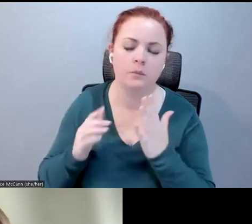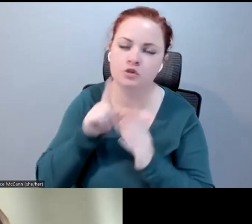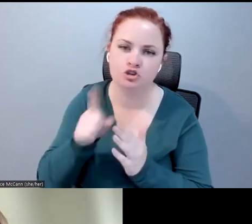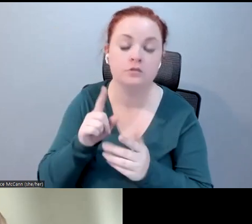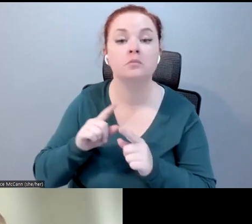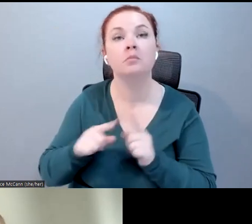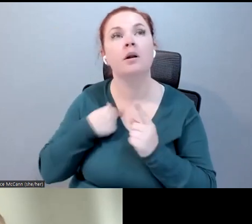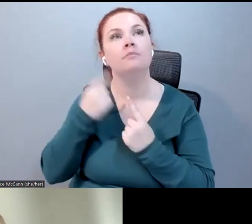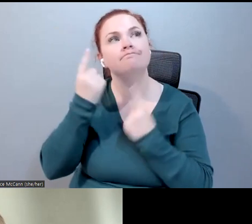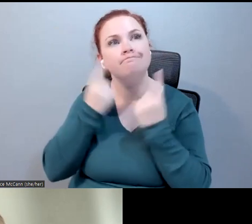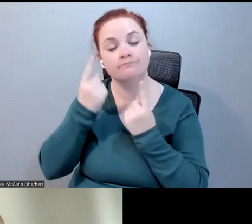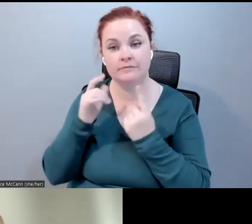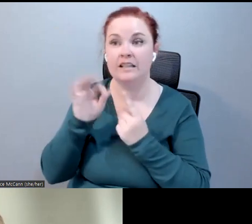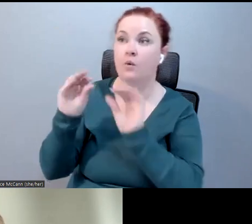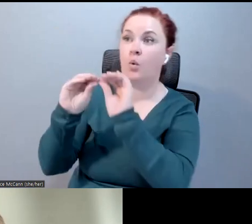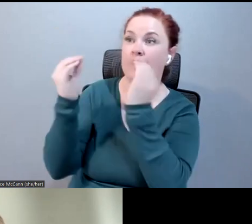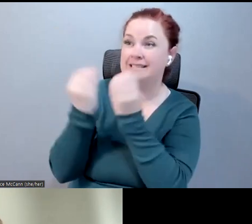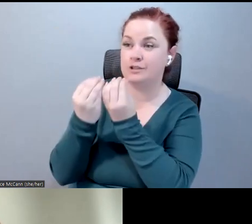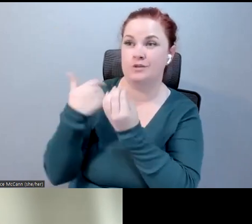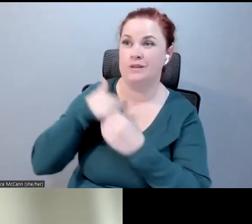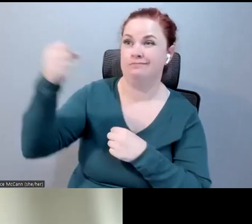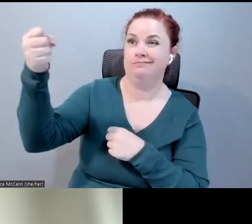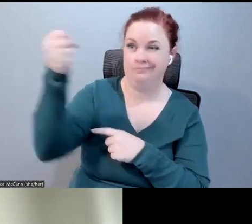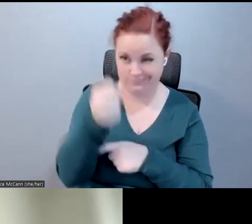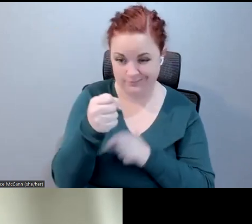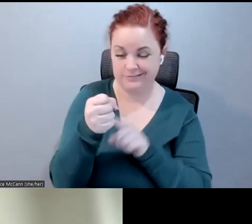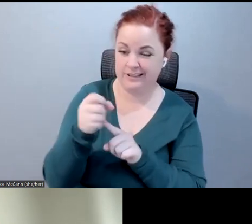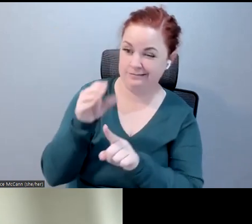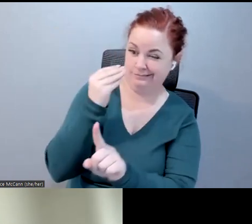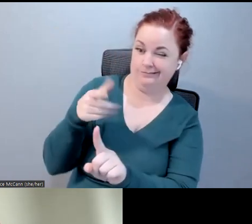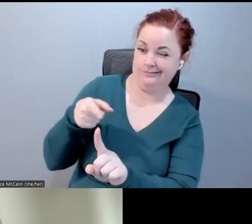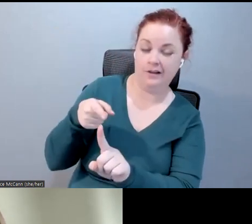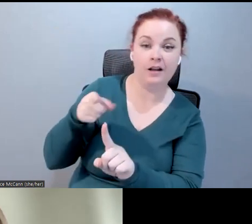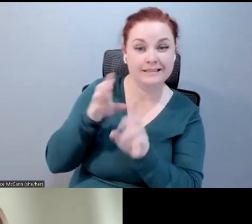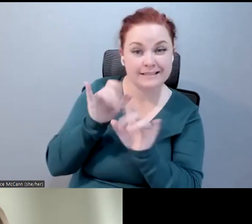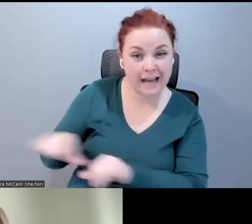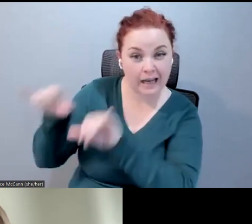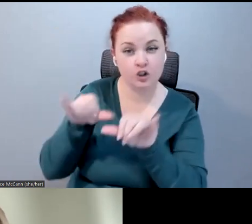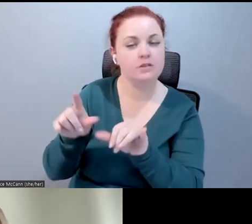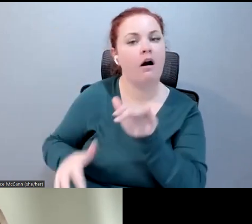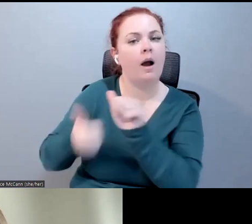organizations and reach out and say we need to update the standards or create a new one, what organizations do you think